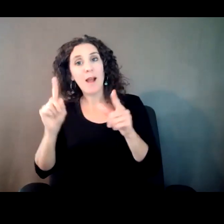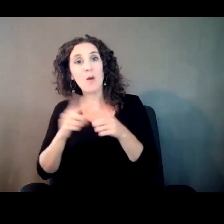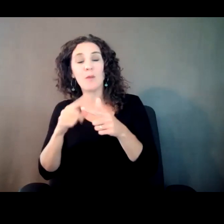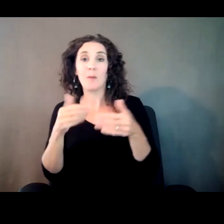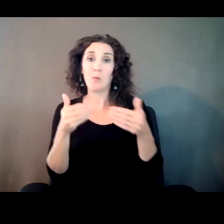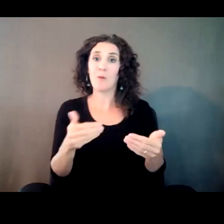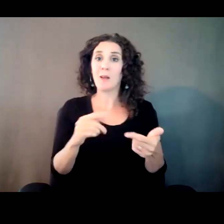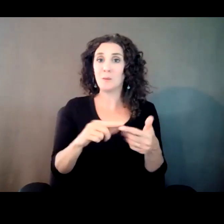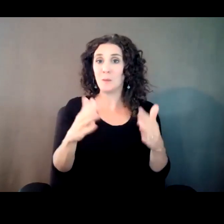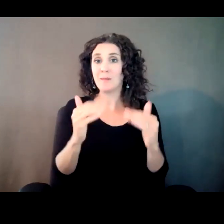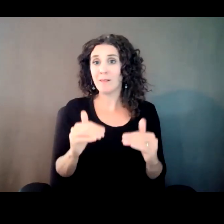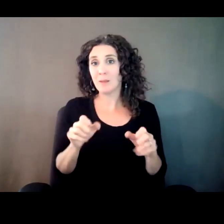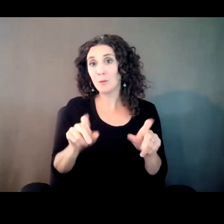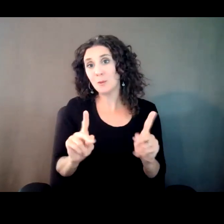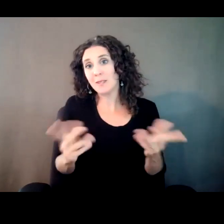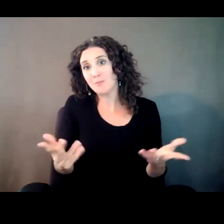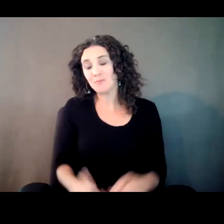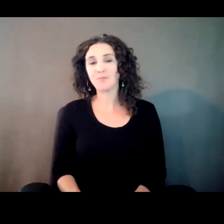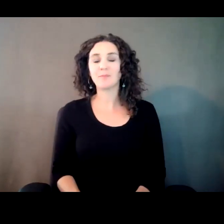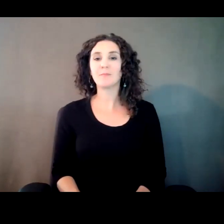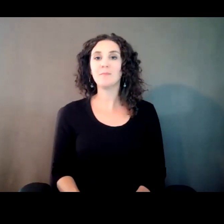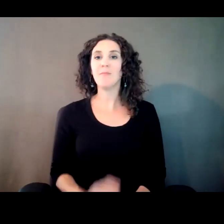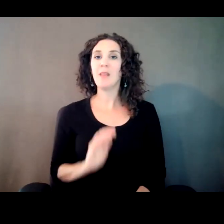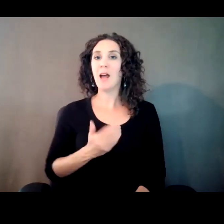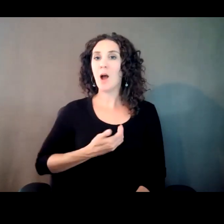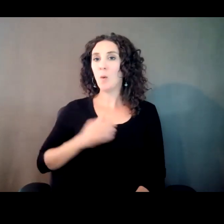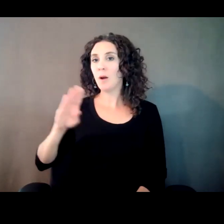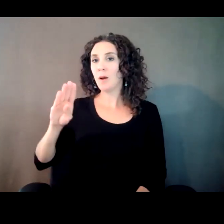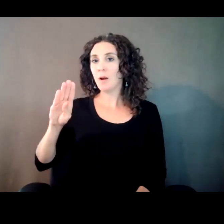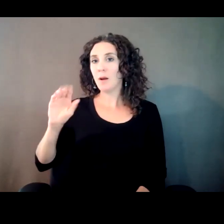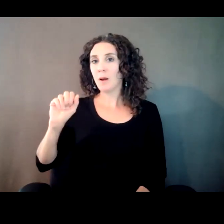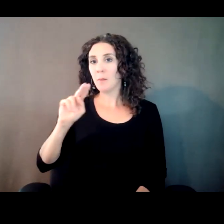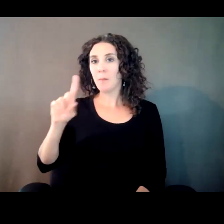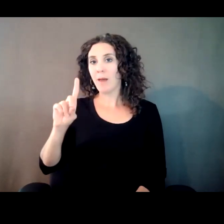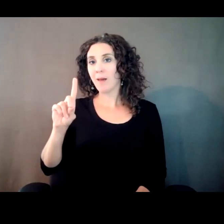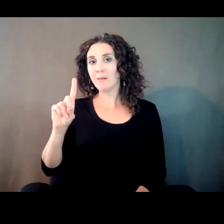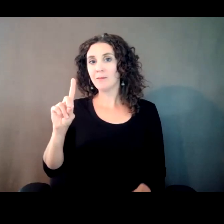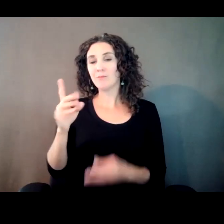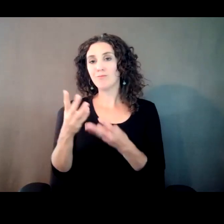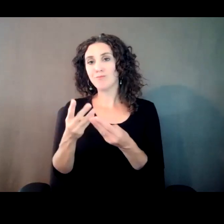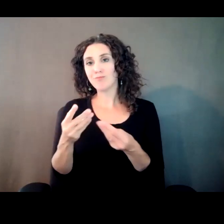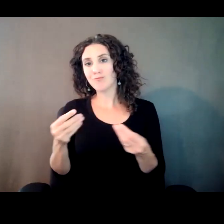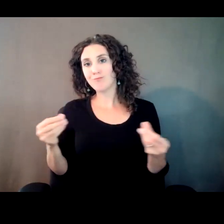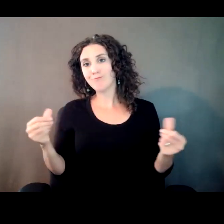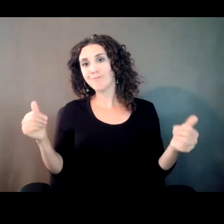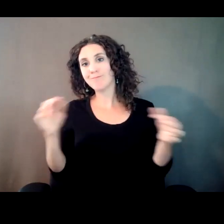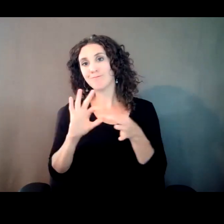And the band kind of, you know, as the classic story goes, started to drift apart. Once those